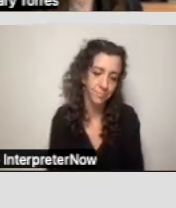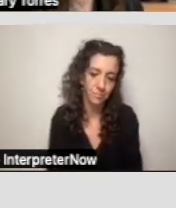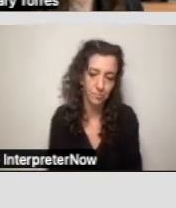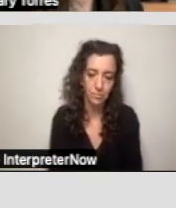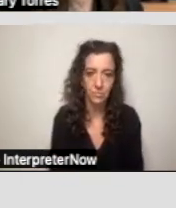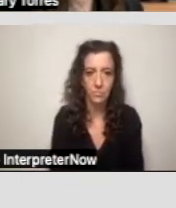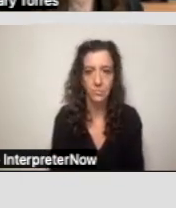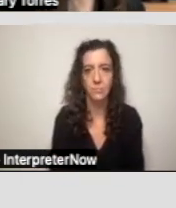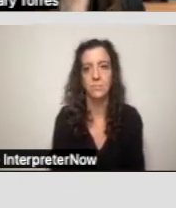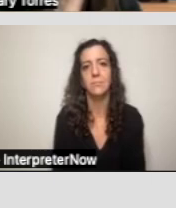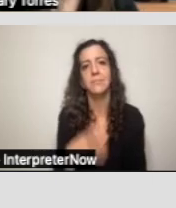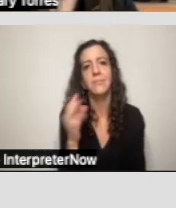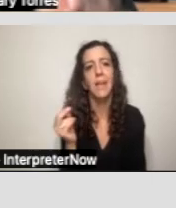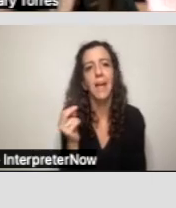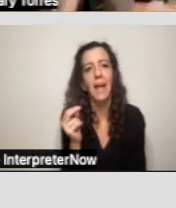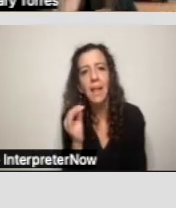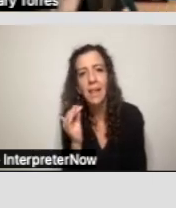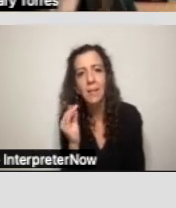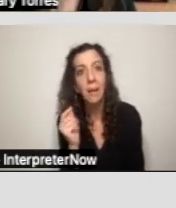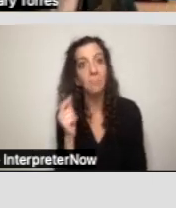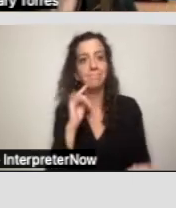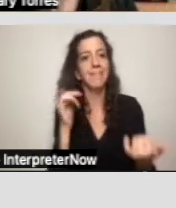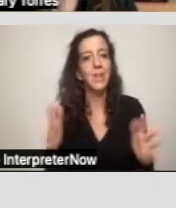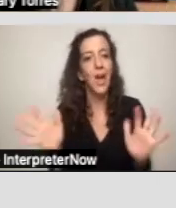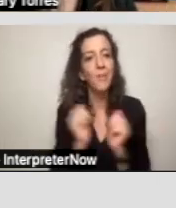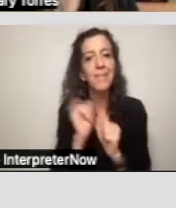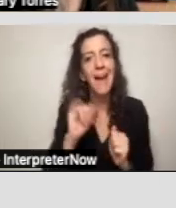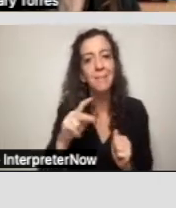And then, yep, that's the end of the IPP process.